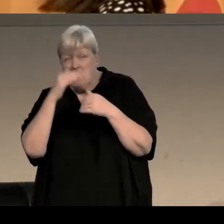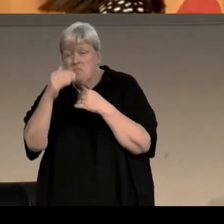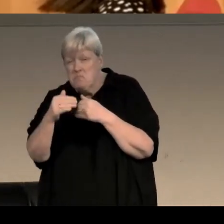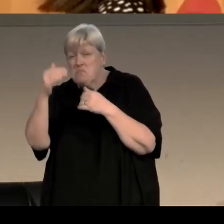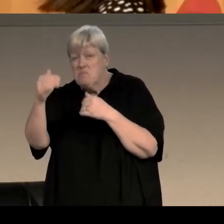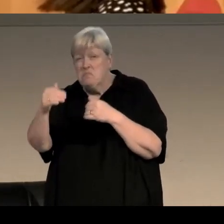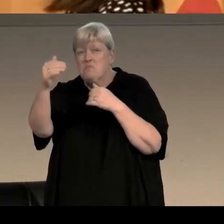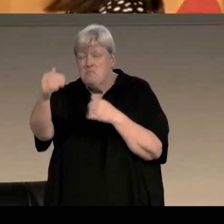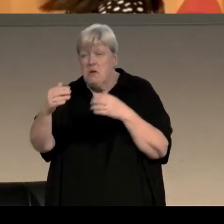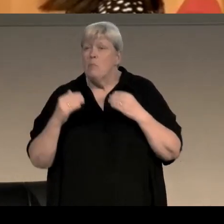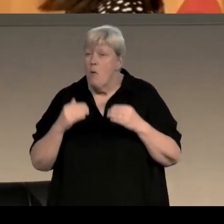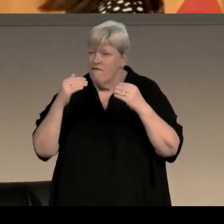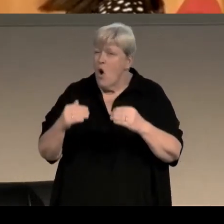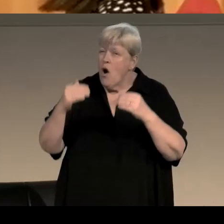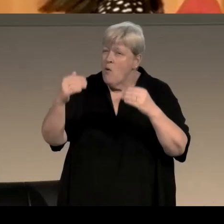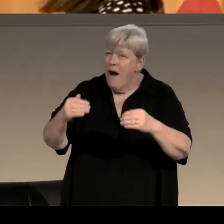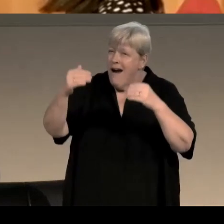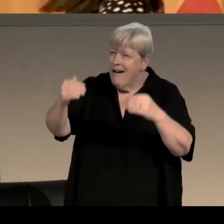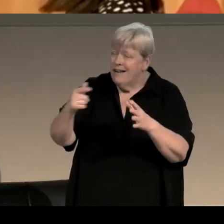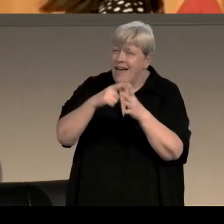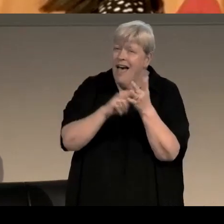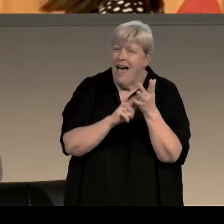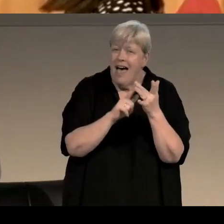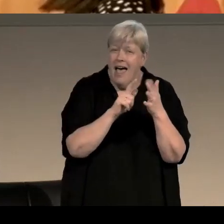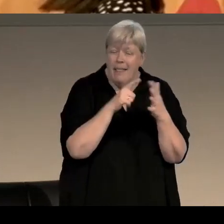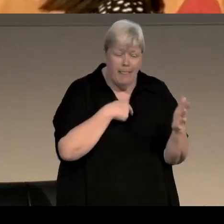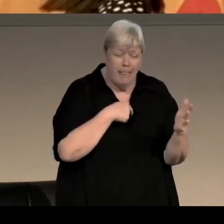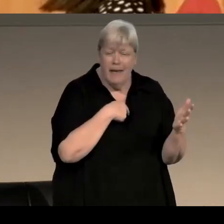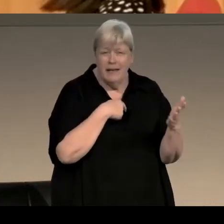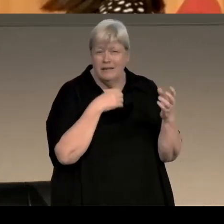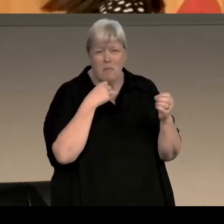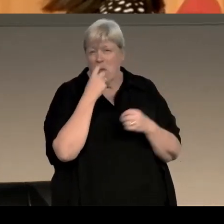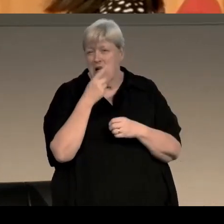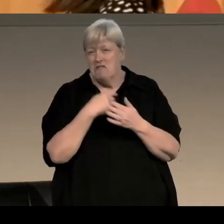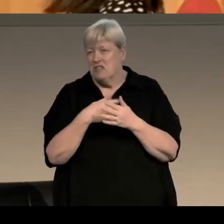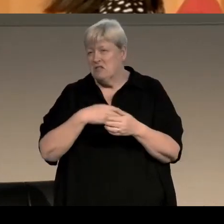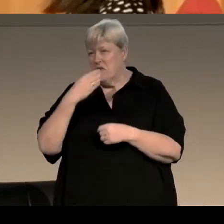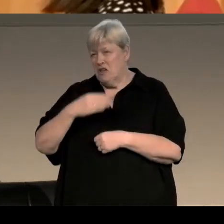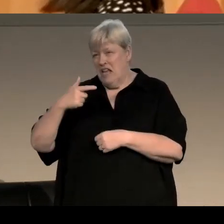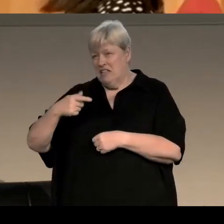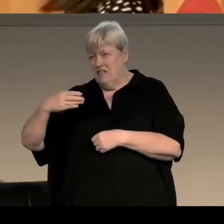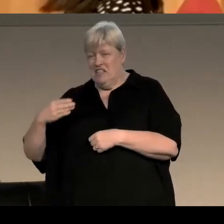move her forward, so the Allie Burns of 1989 is not quite the same as Allie Burns of 1979.